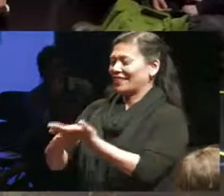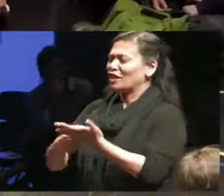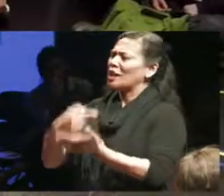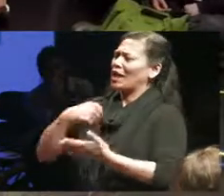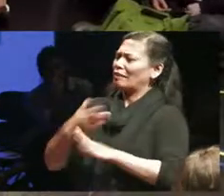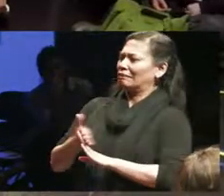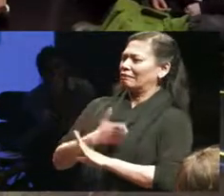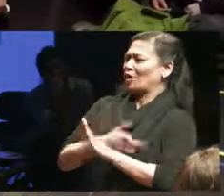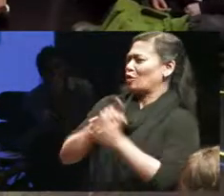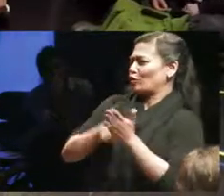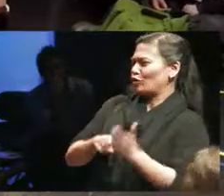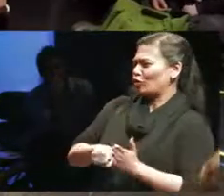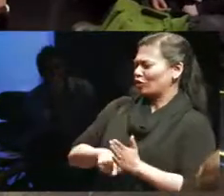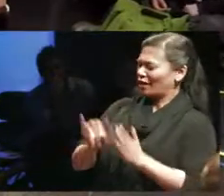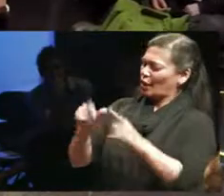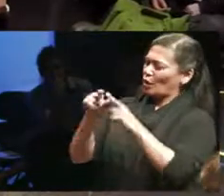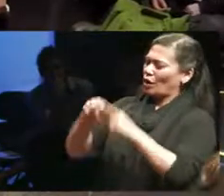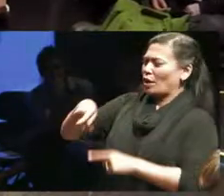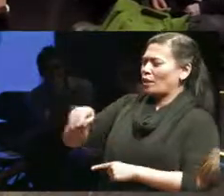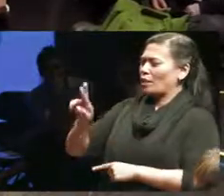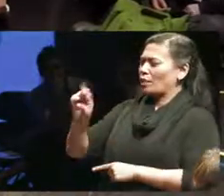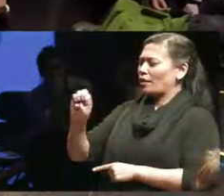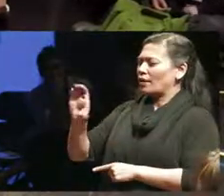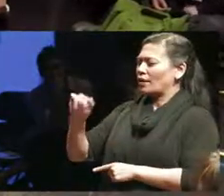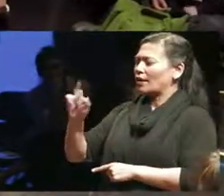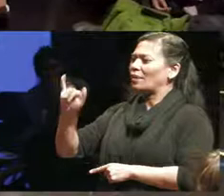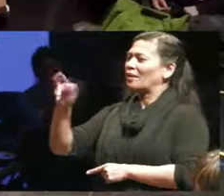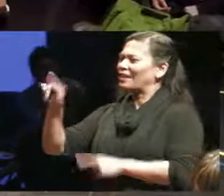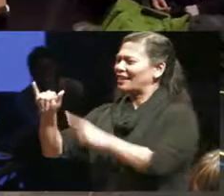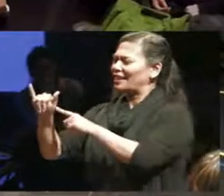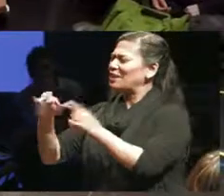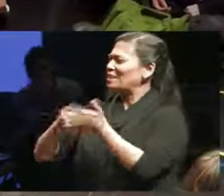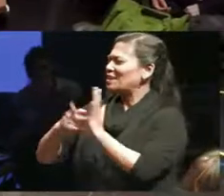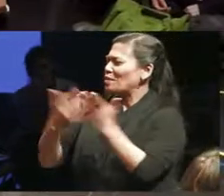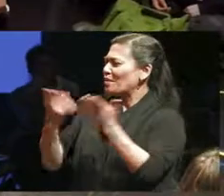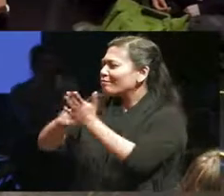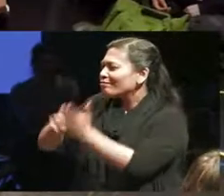research on precarity and I just want to share some things that I discovered this